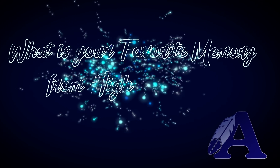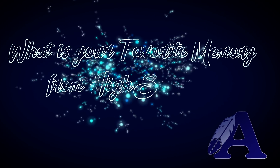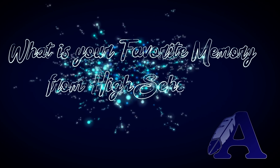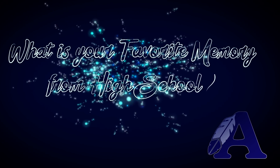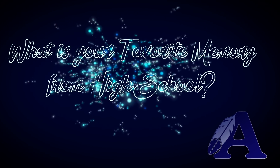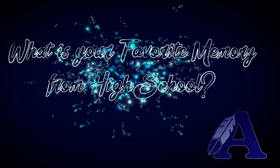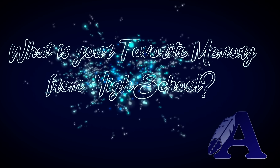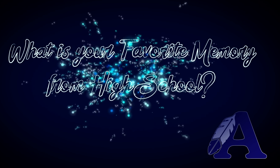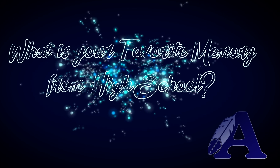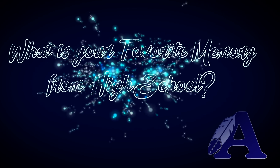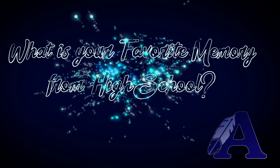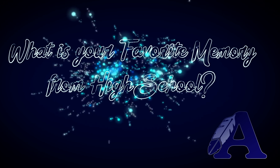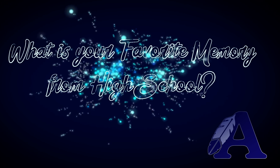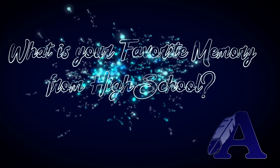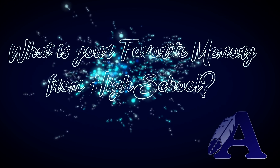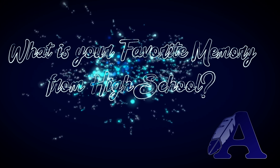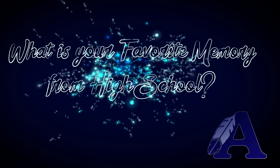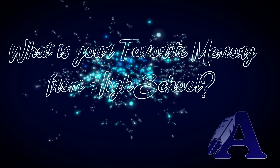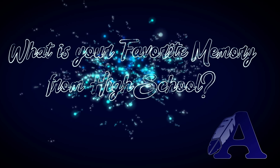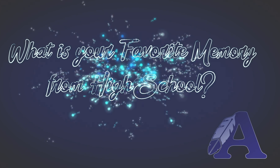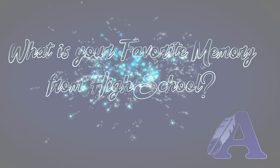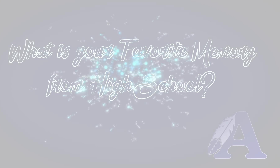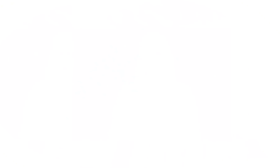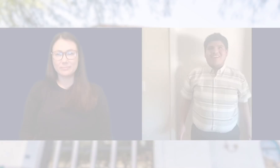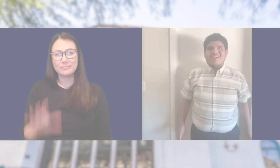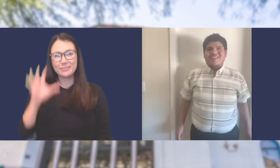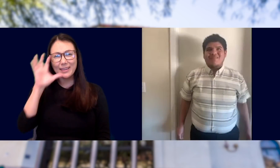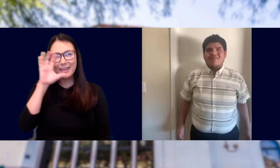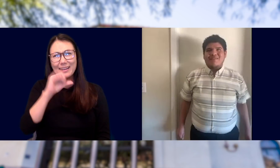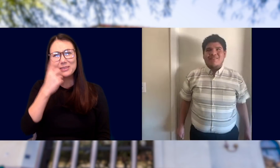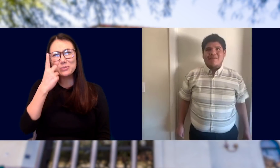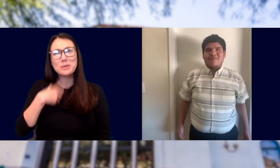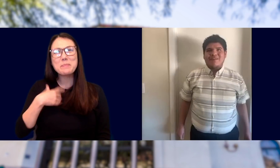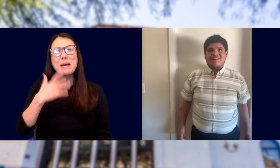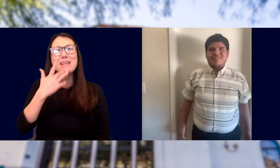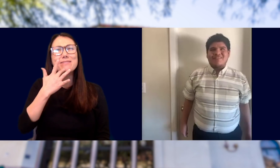FROM HIGH SCHOOL? VICTOR IS ON SCREEN WITH AN INTERPRETER. I GUESS ONE OF MY FAVORITE MEMORIES